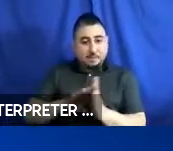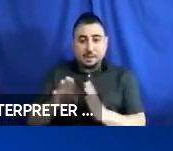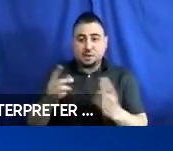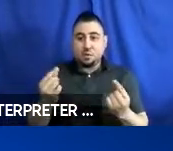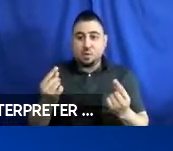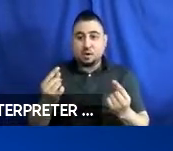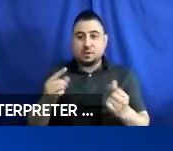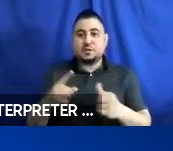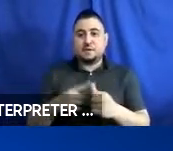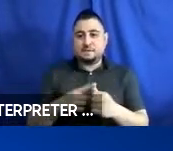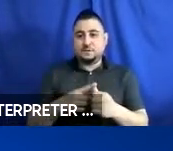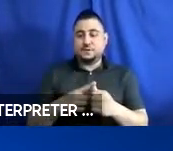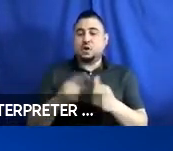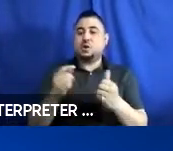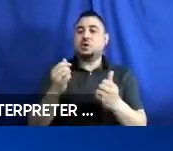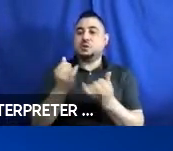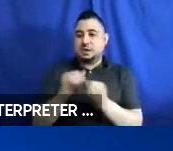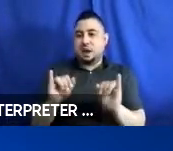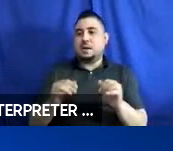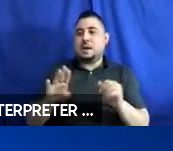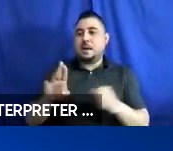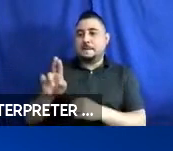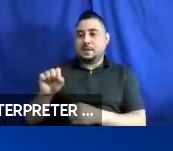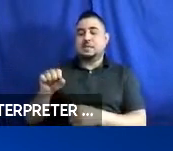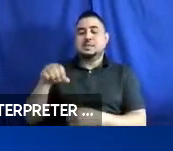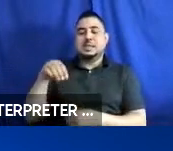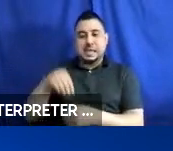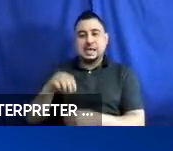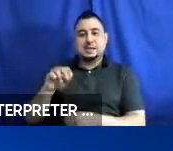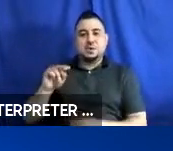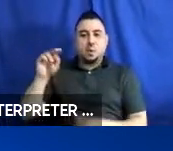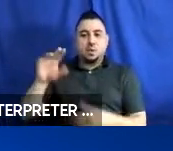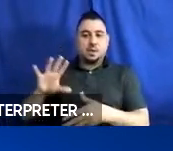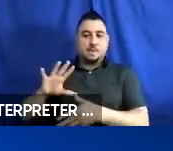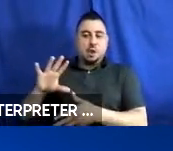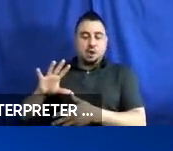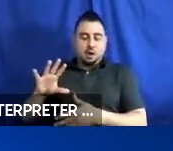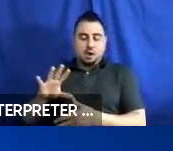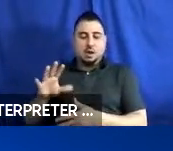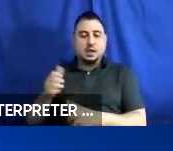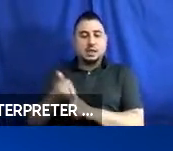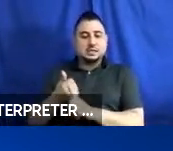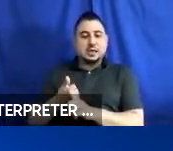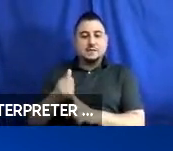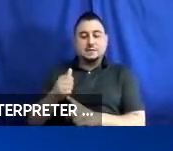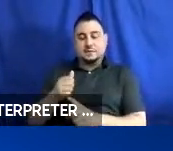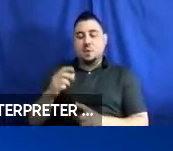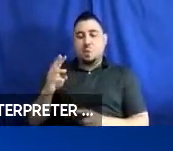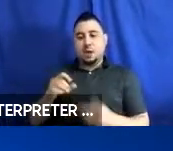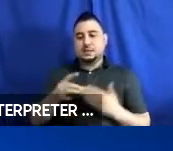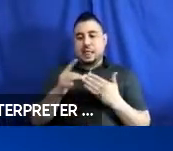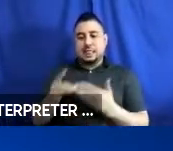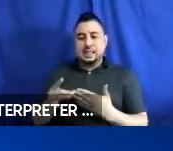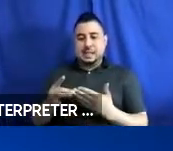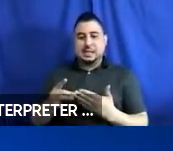the first autonomous bus in North America. Brillhart was previously a lead software engineer